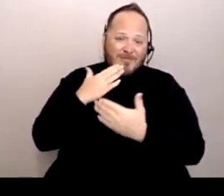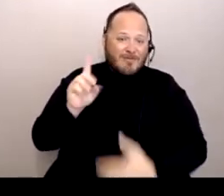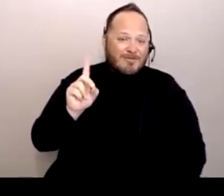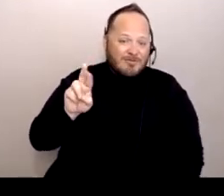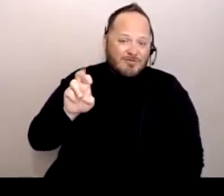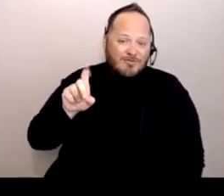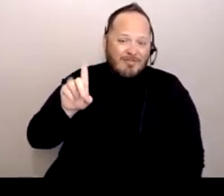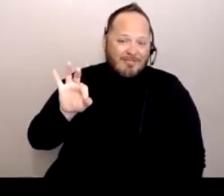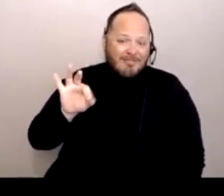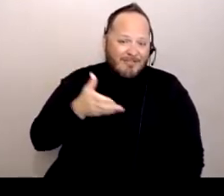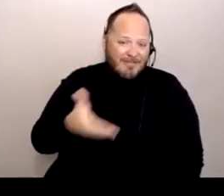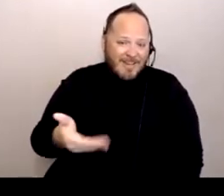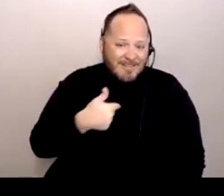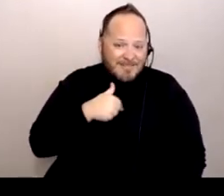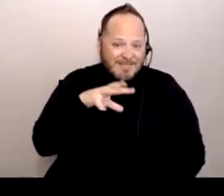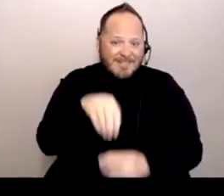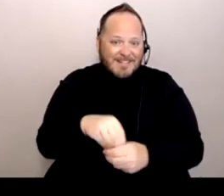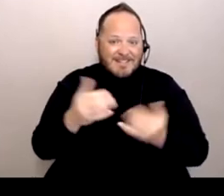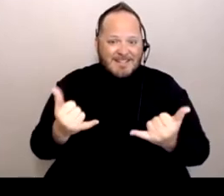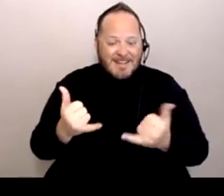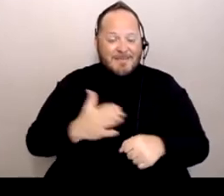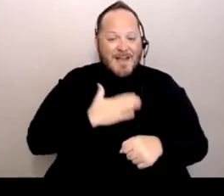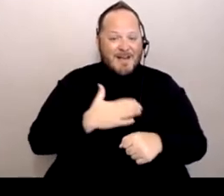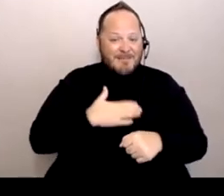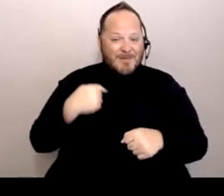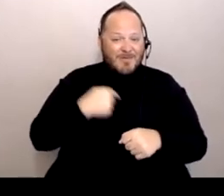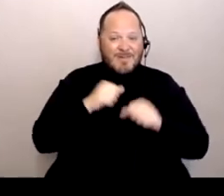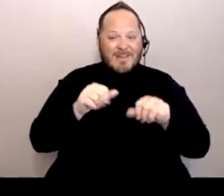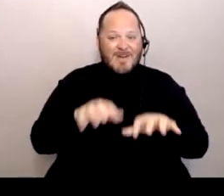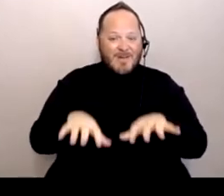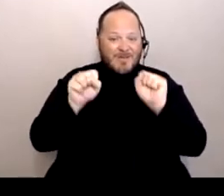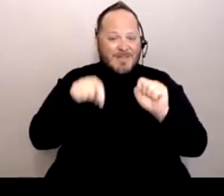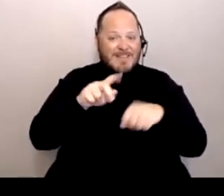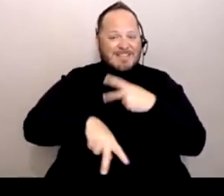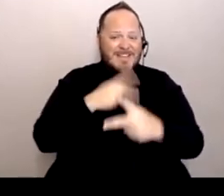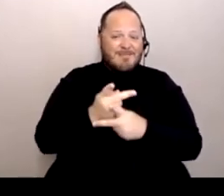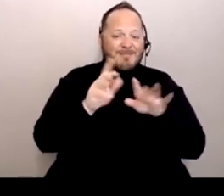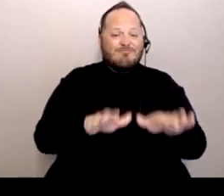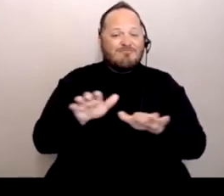I'm glad that we're able to have these types of informative chats with our communities.